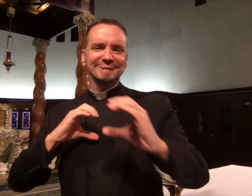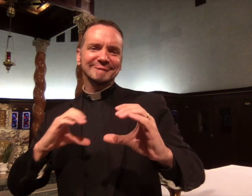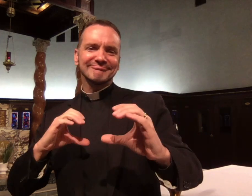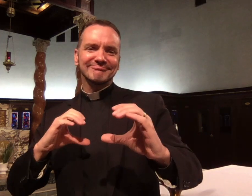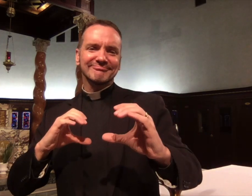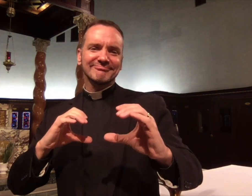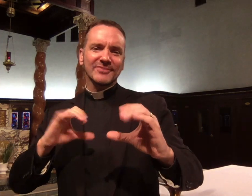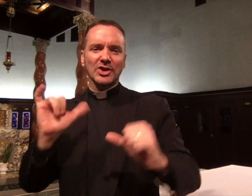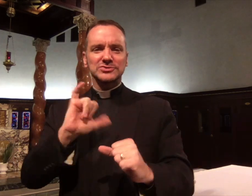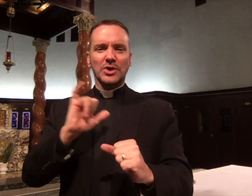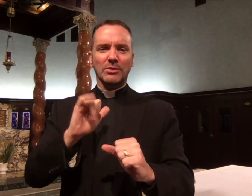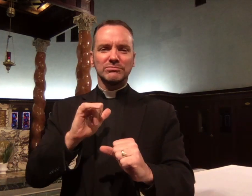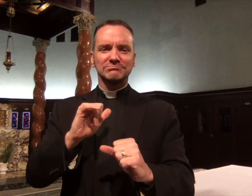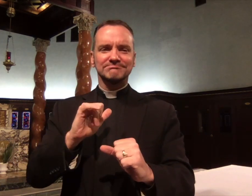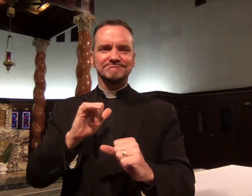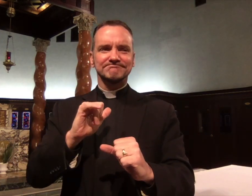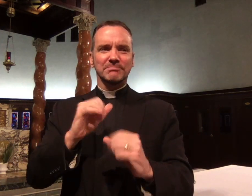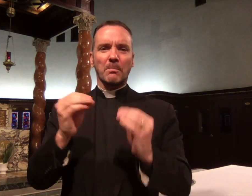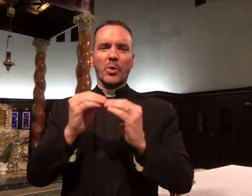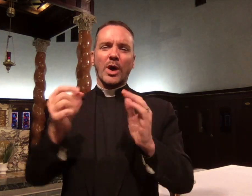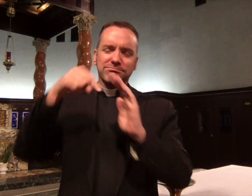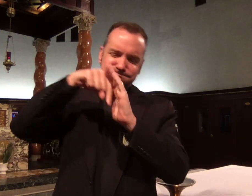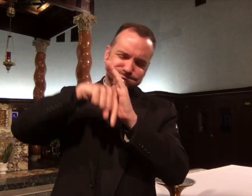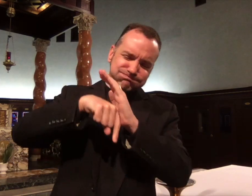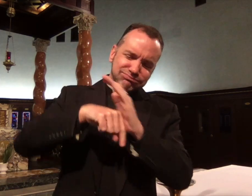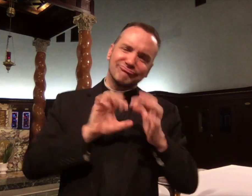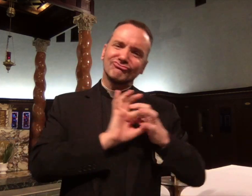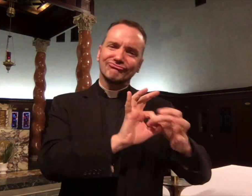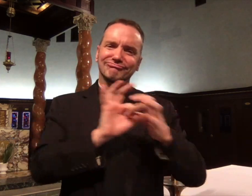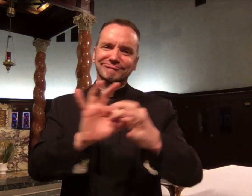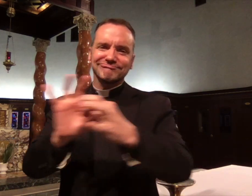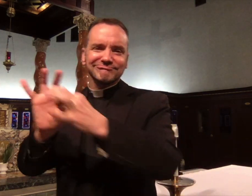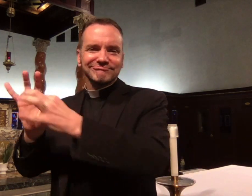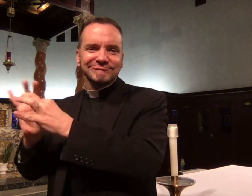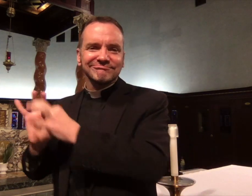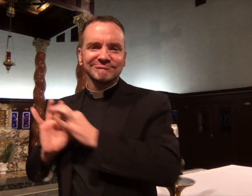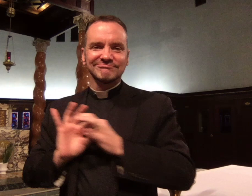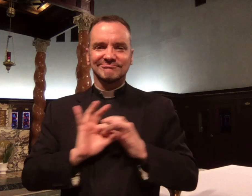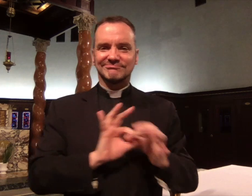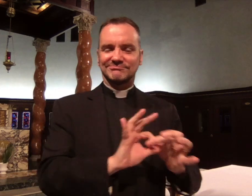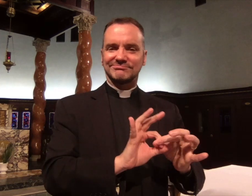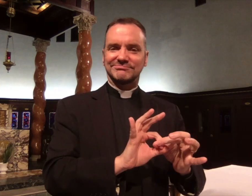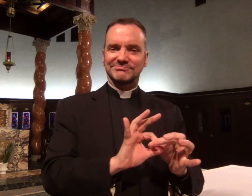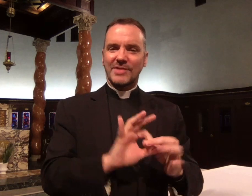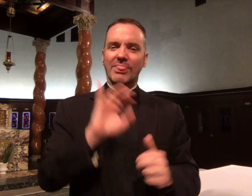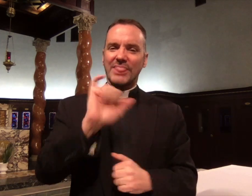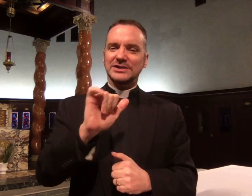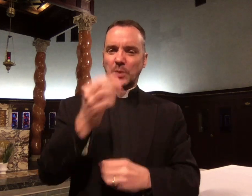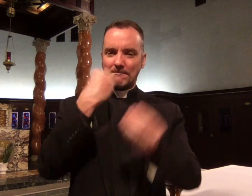food and drink with family and friends. It's a great time for communication with